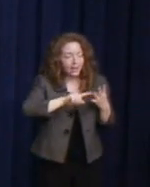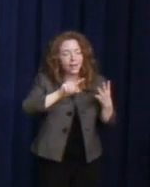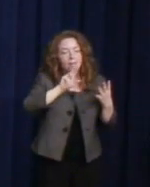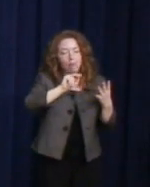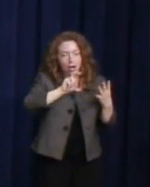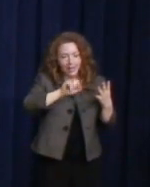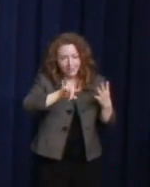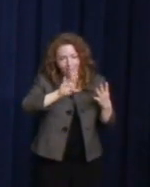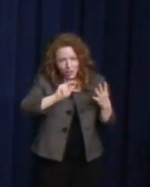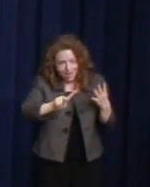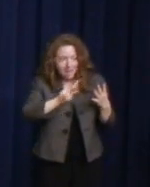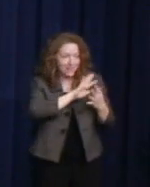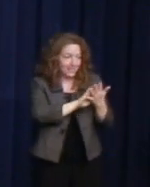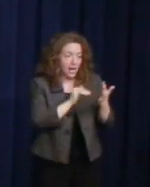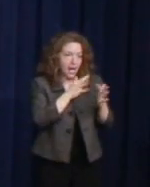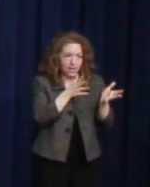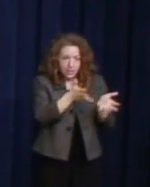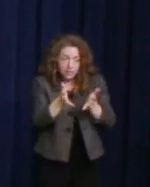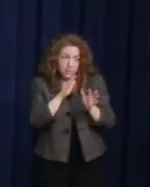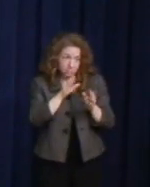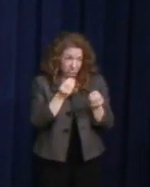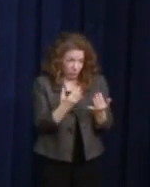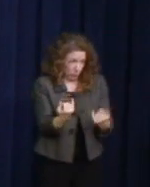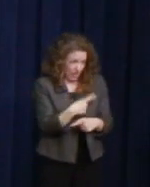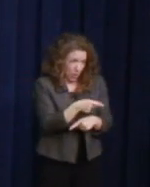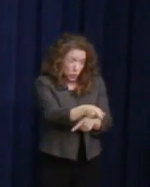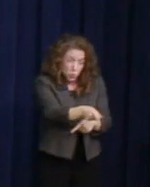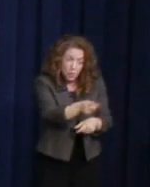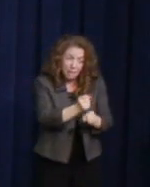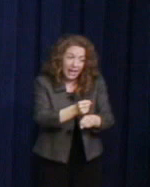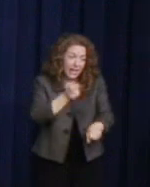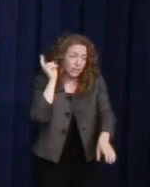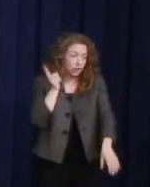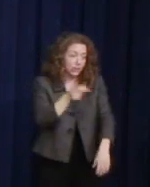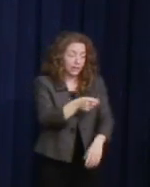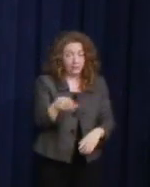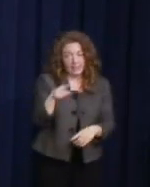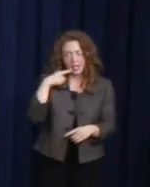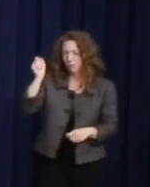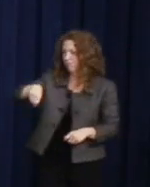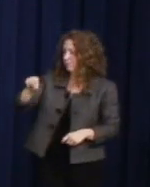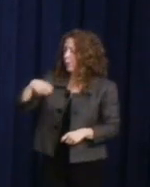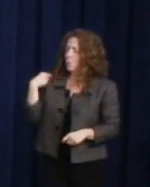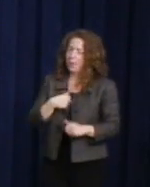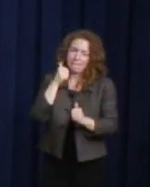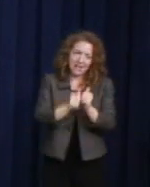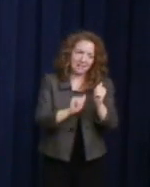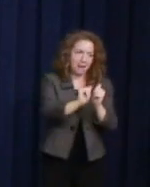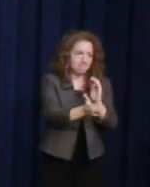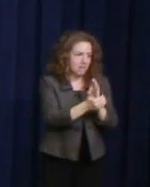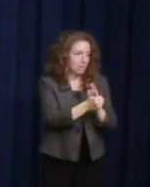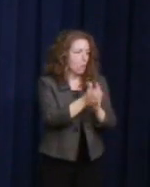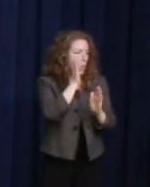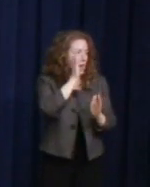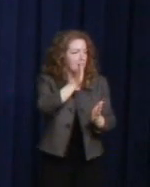"Today, you are making history." They said, yes today we passed an amendment to end Don't Ask Don't Tell.